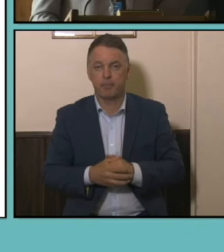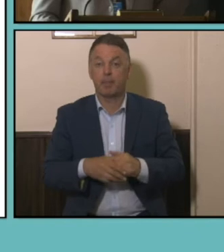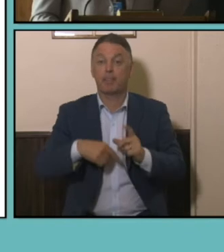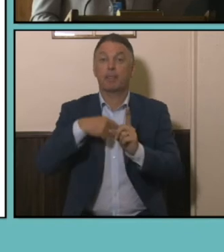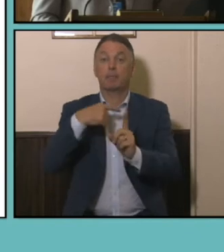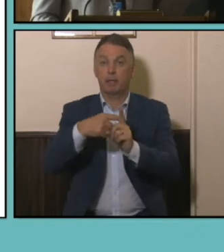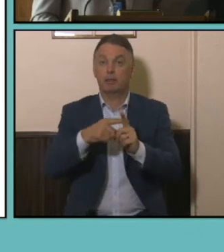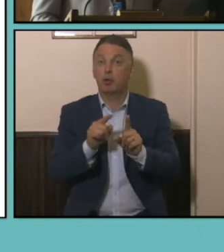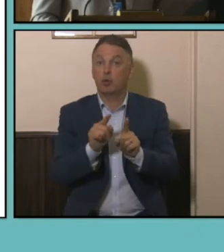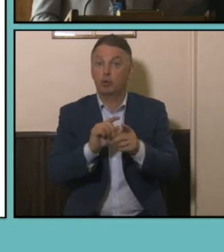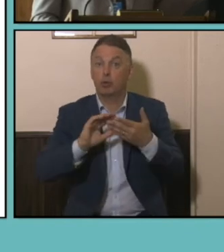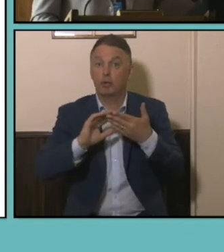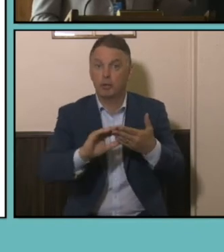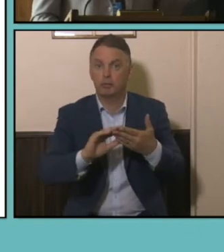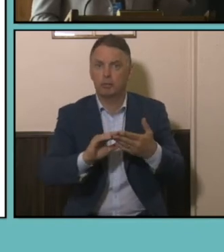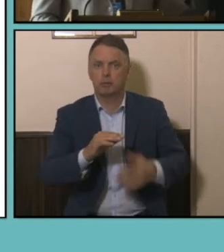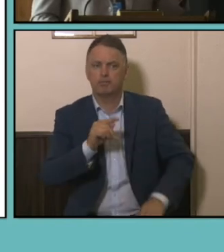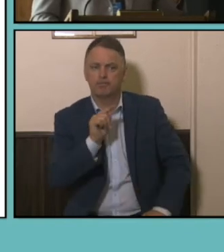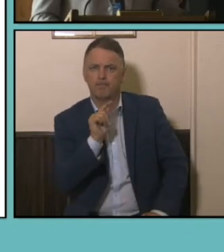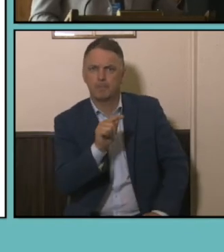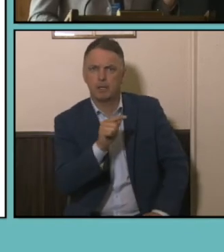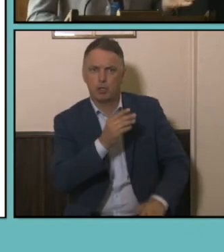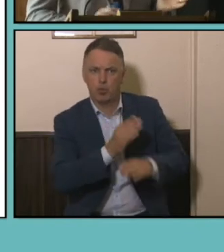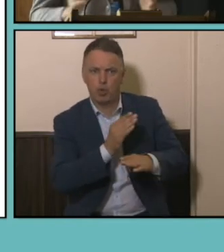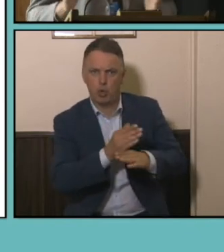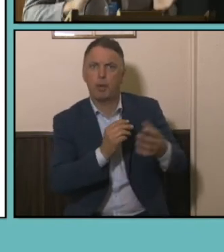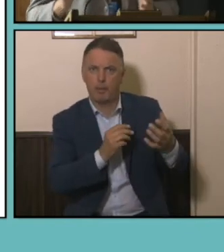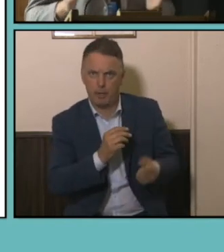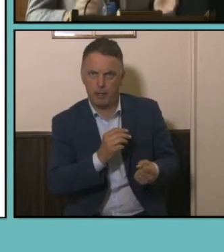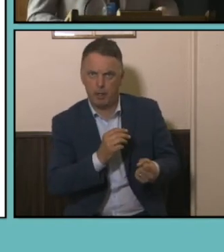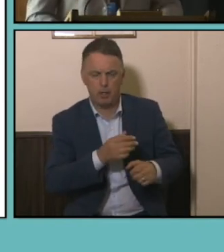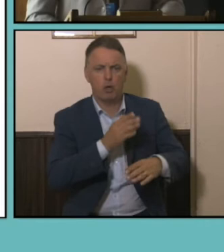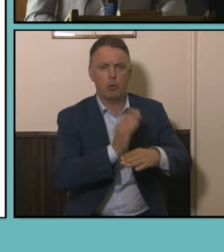hours of unpaid work with the hours of paid work so you can actually see the